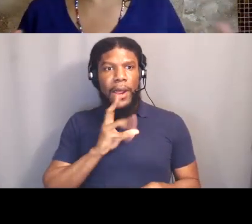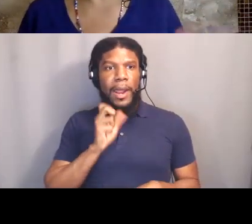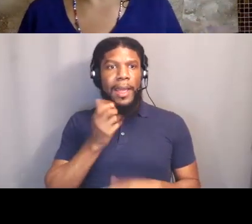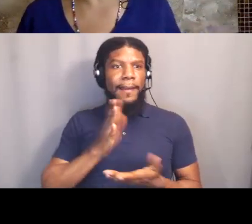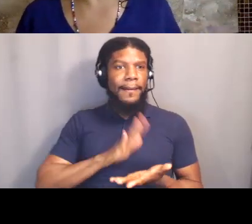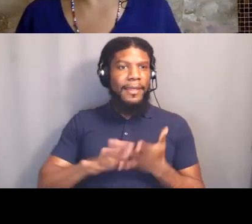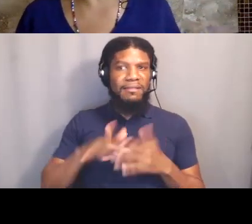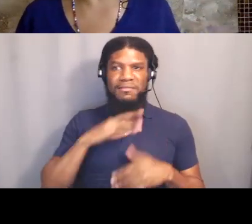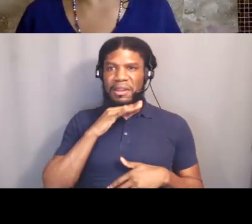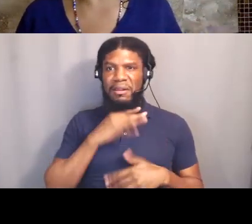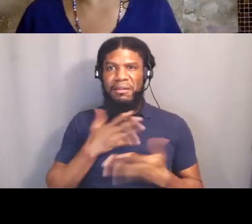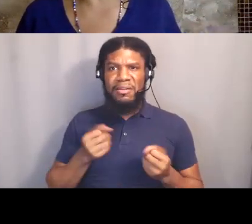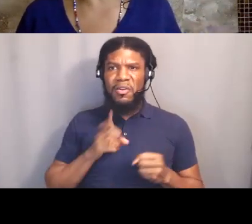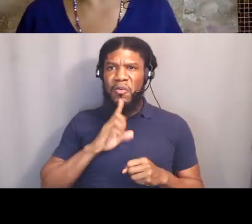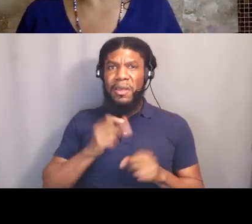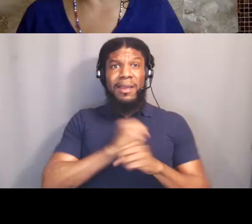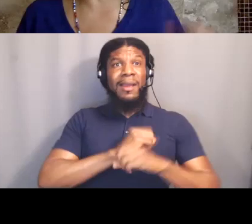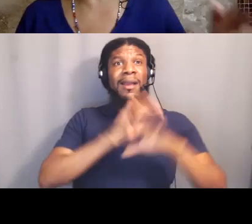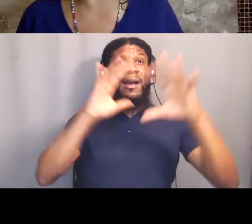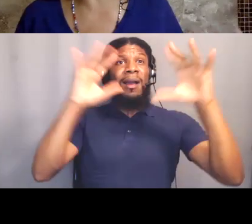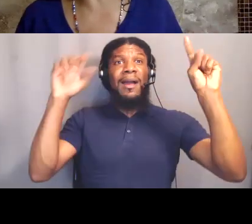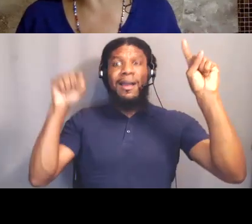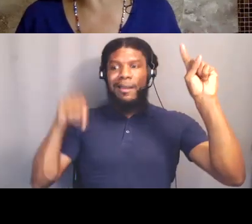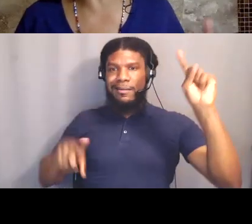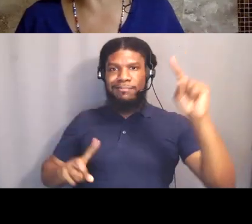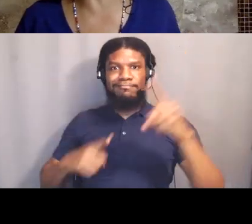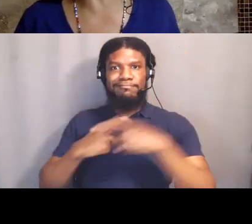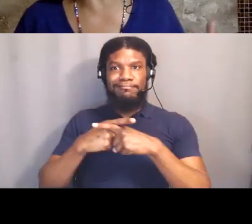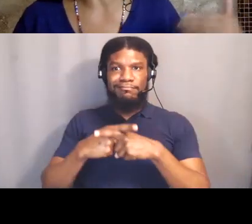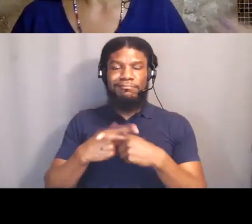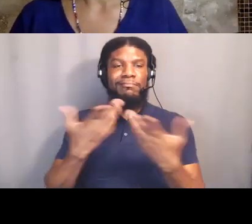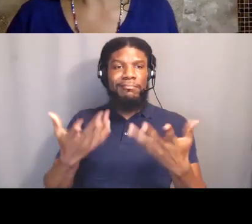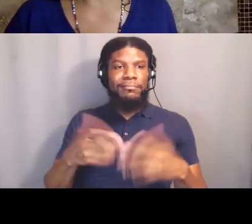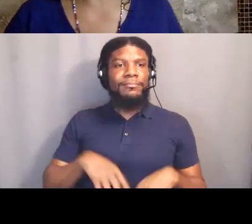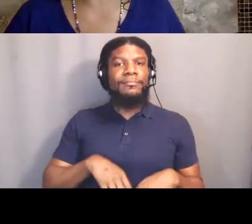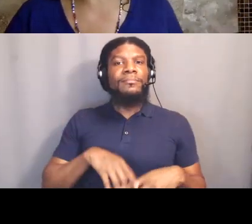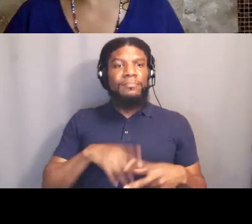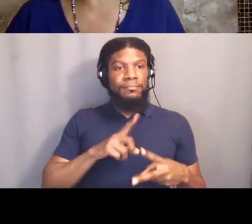but a conflicting reality and no amounts. Your second assignment was to think about how you're going